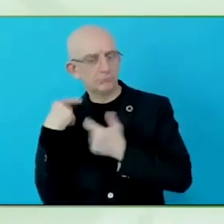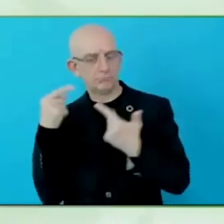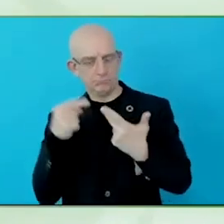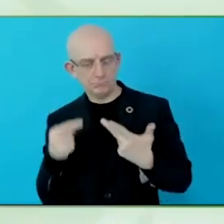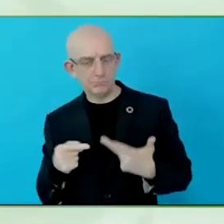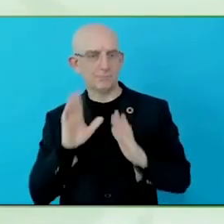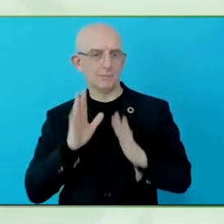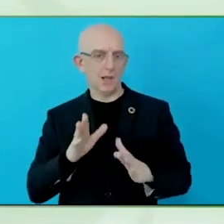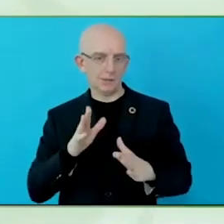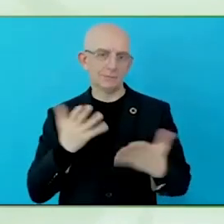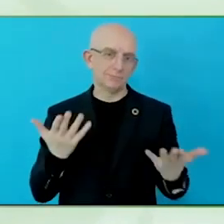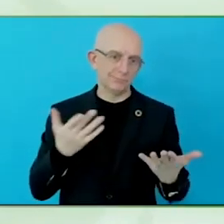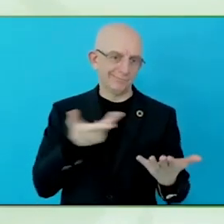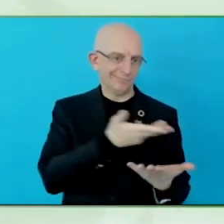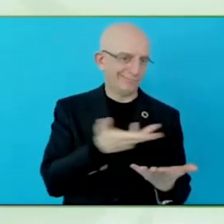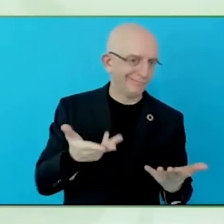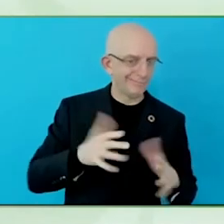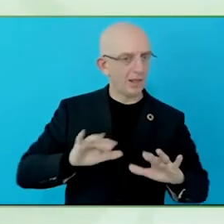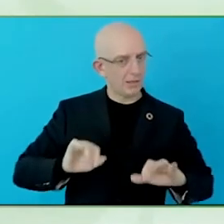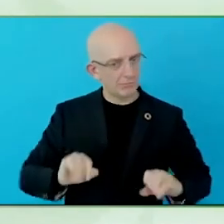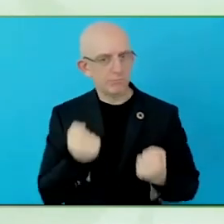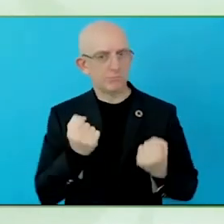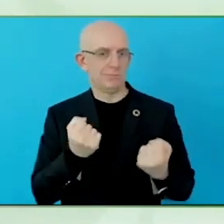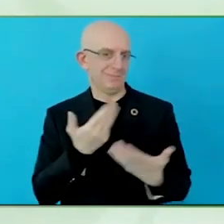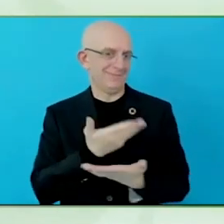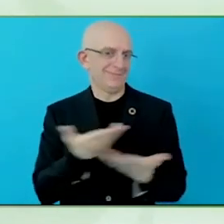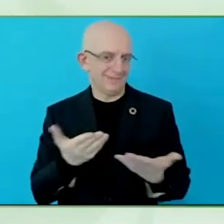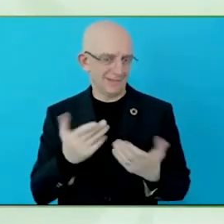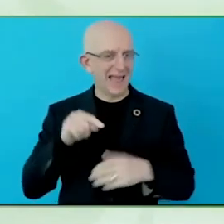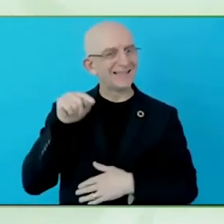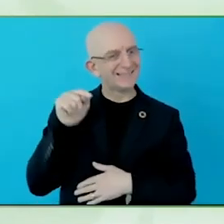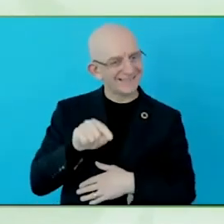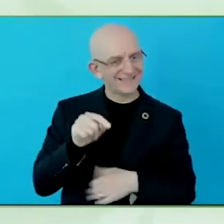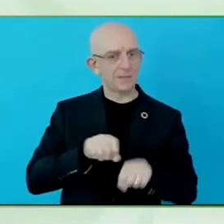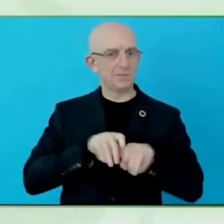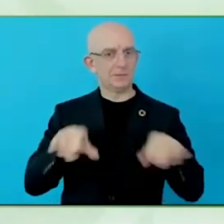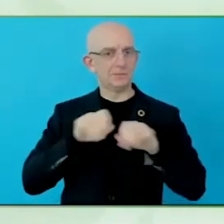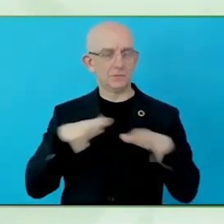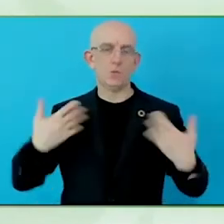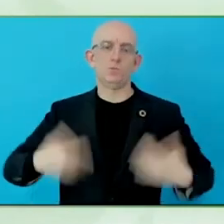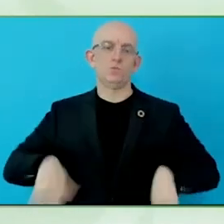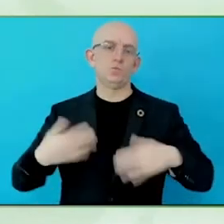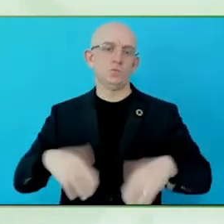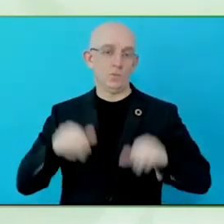even shape the behaviour of human beings, and that, of course, includes persons with disabilities.